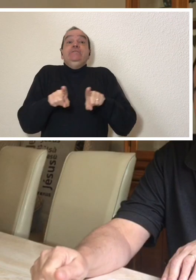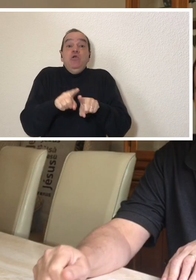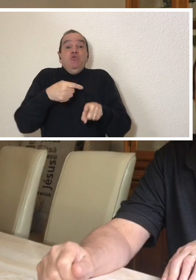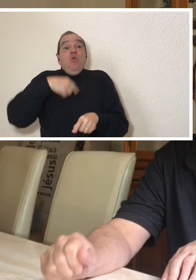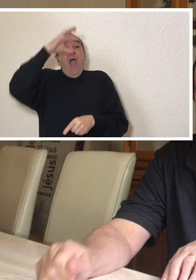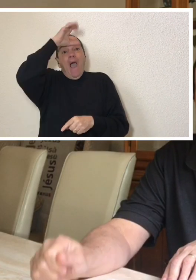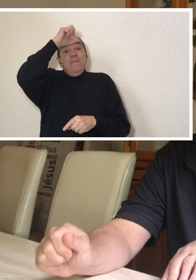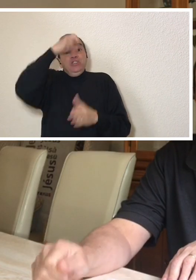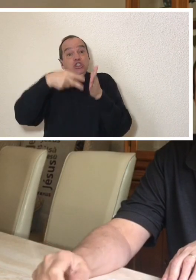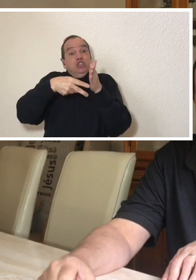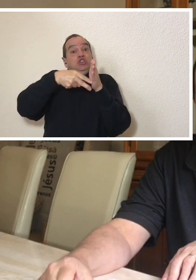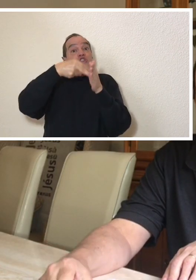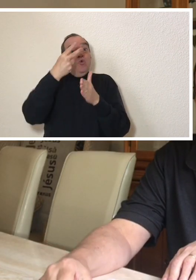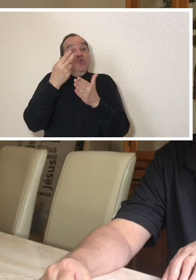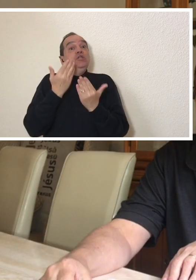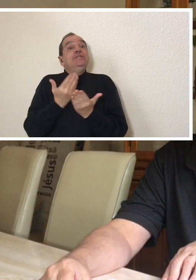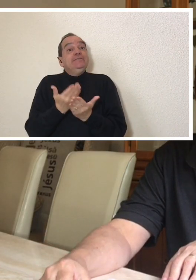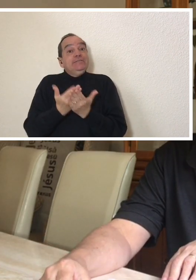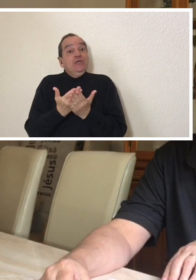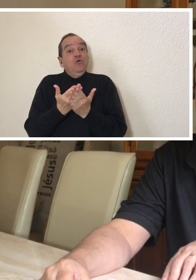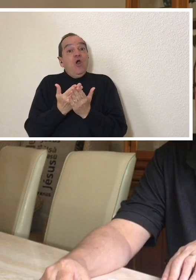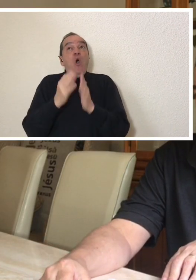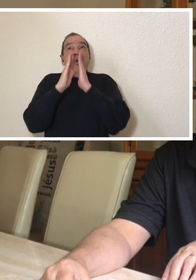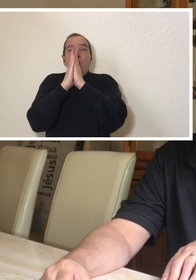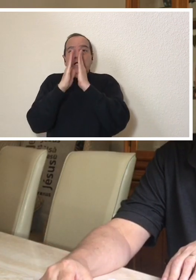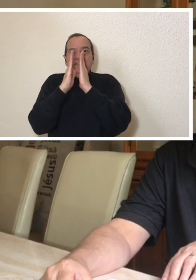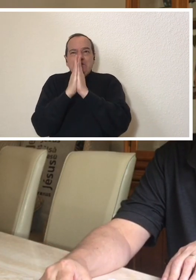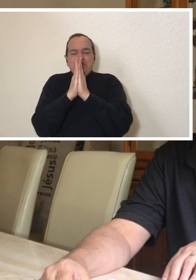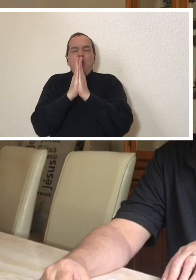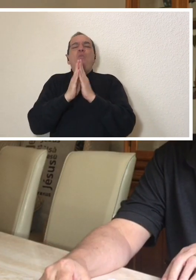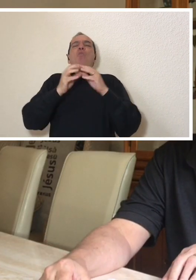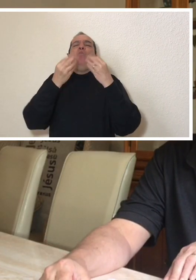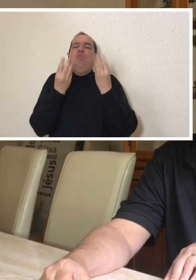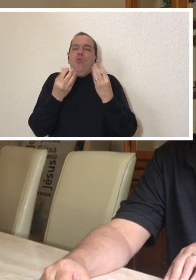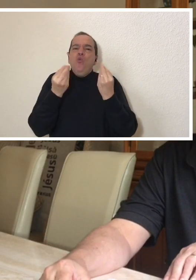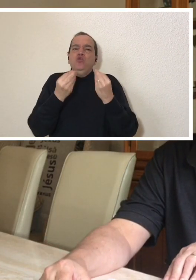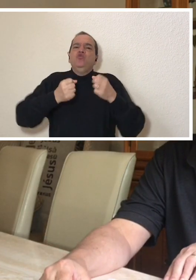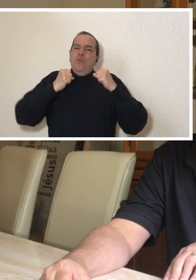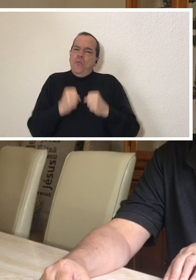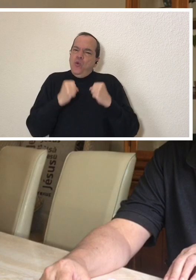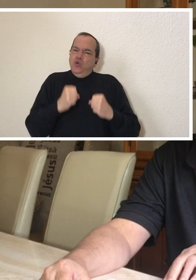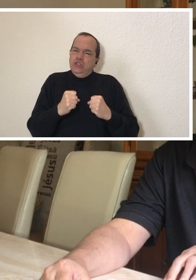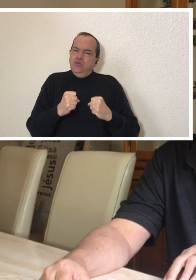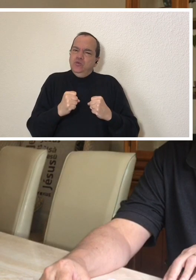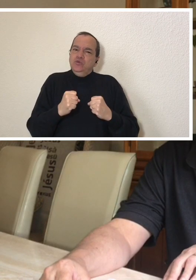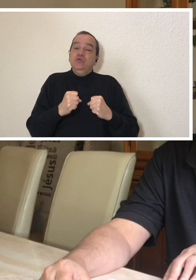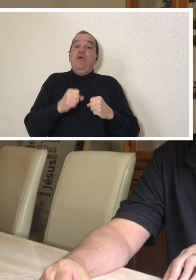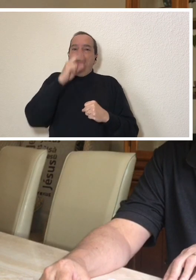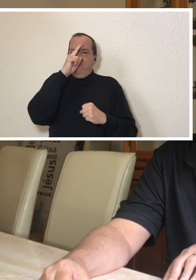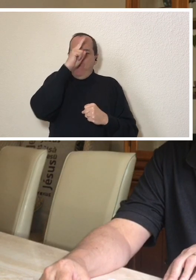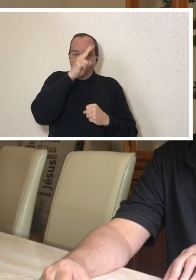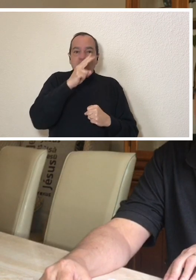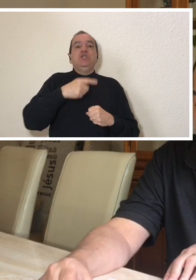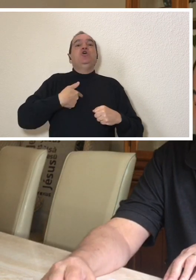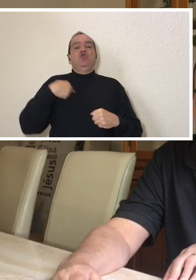prayer has much power in its effects. We have to pray, pray without ceasing. . I began to pray